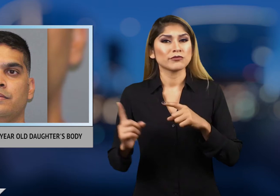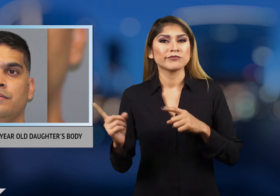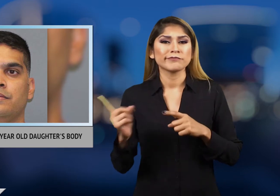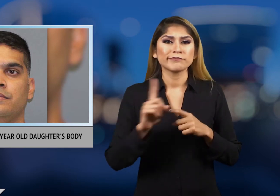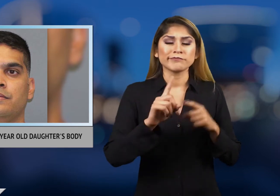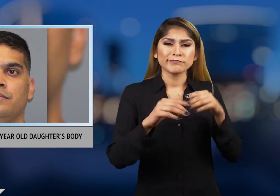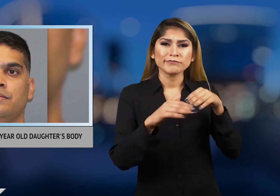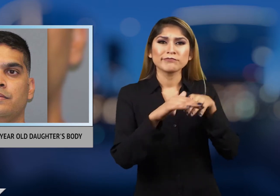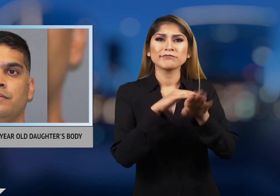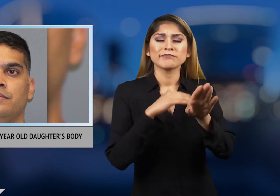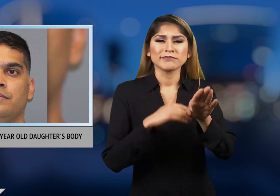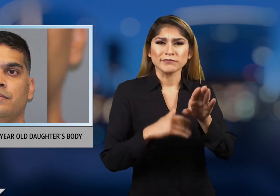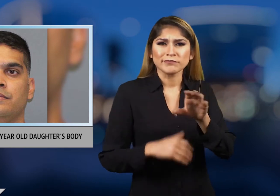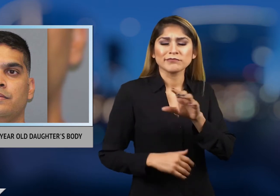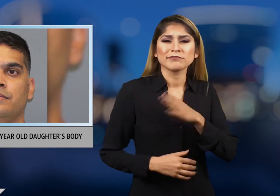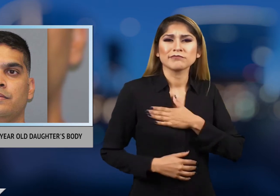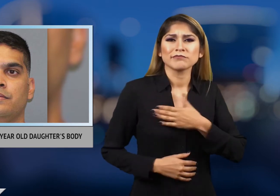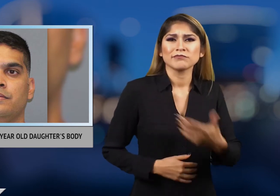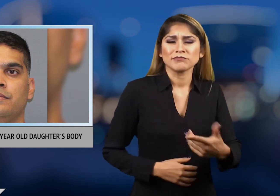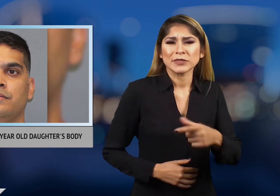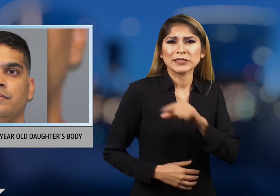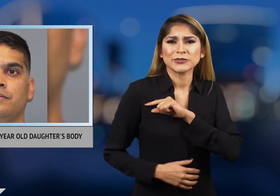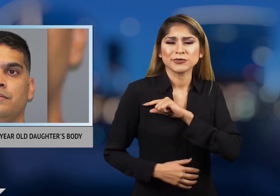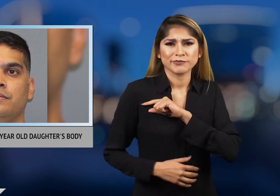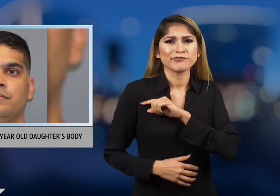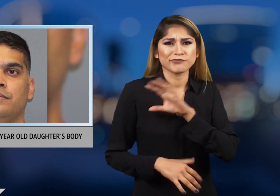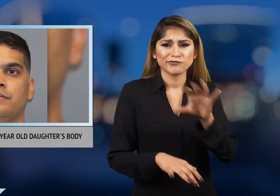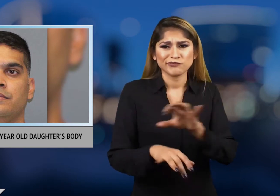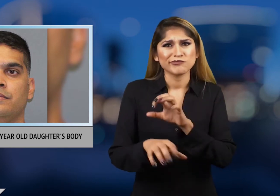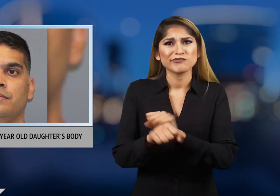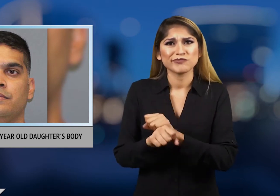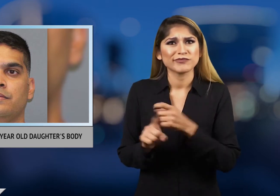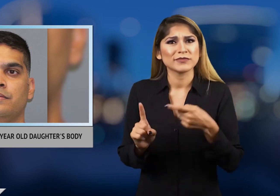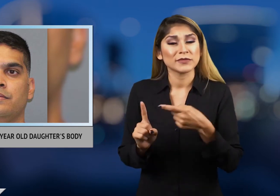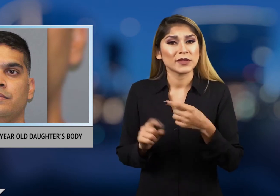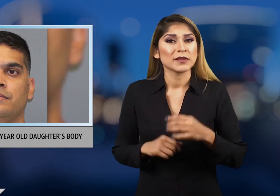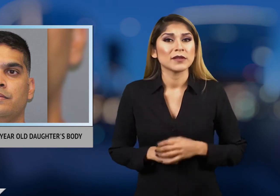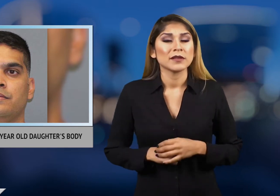and admitted his guilt. He said the little